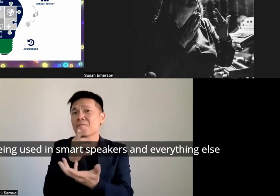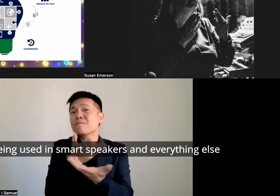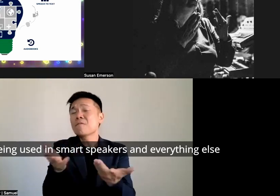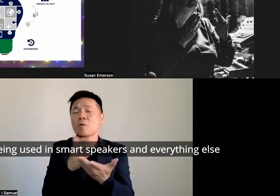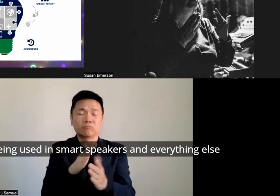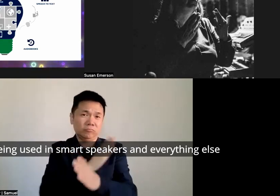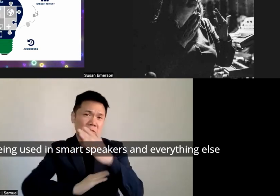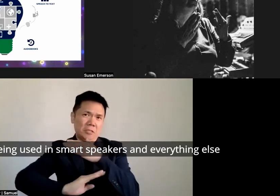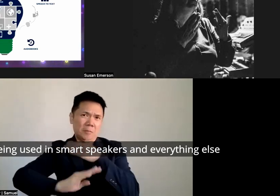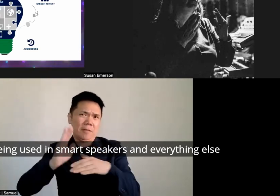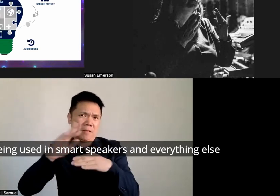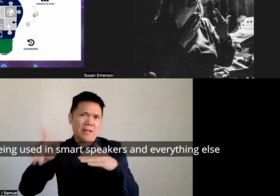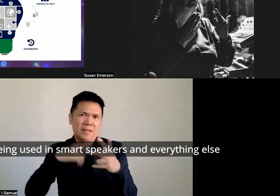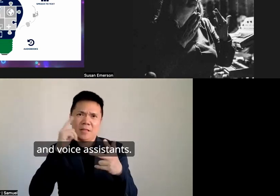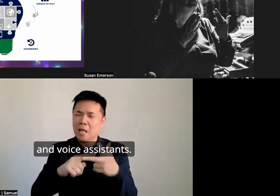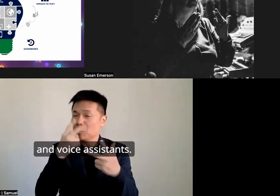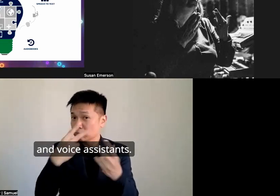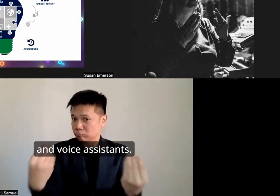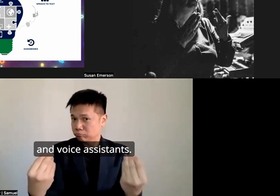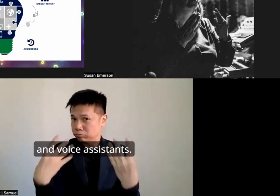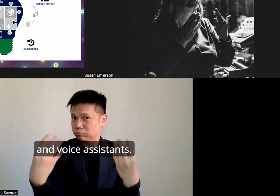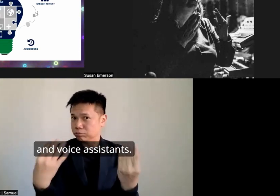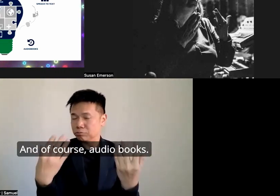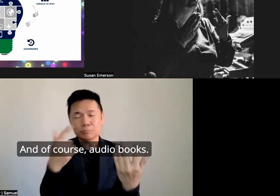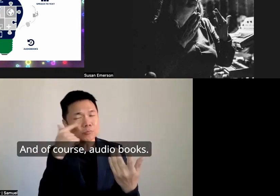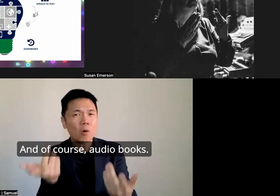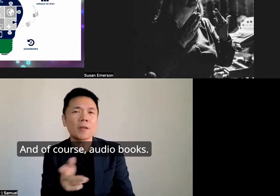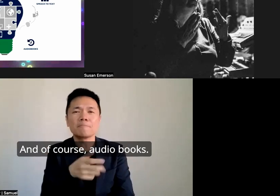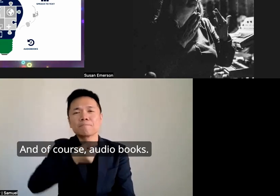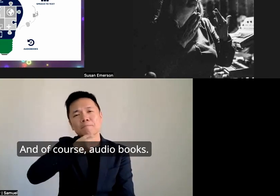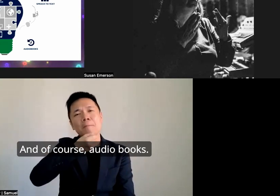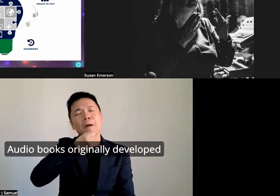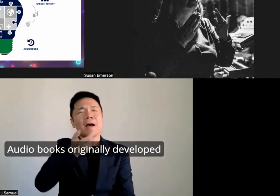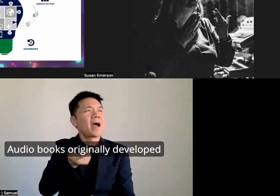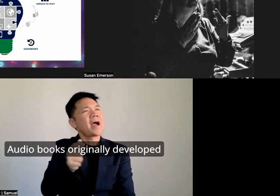in smart speakers and everything else and voice assistant and of course audio books audio books